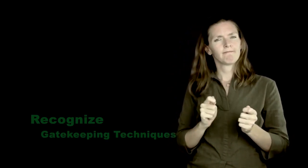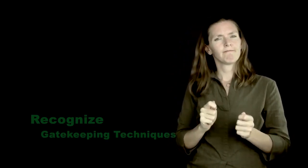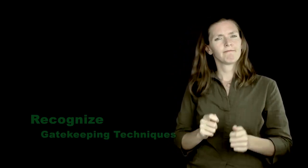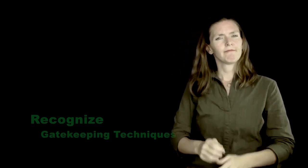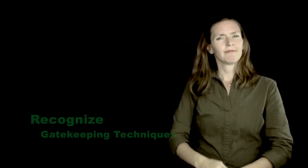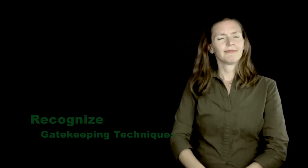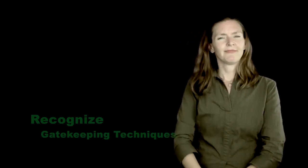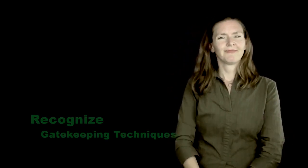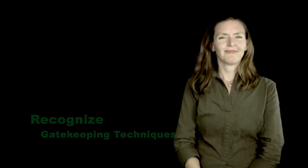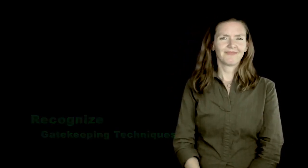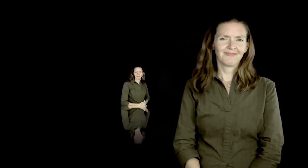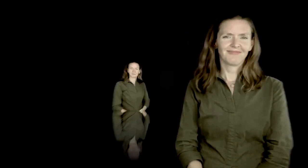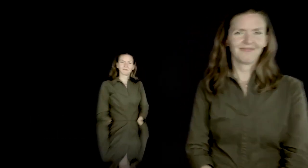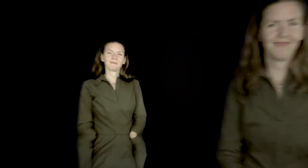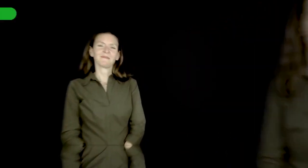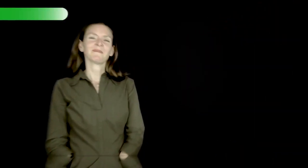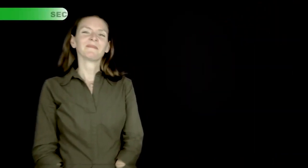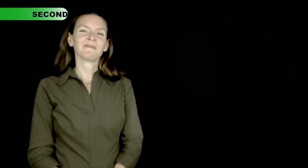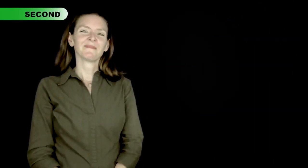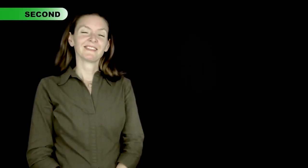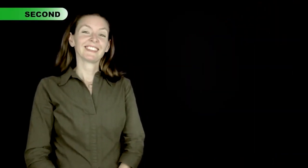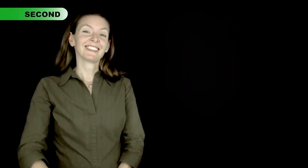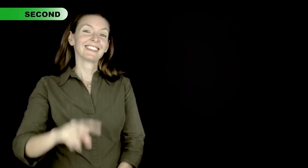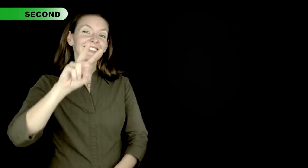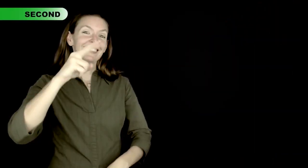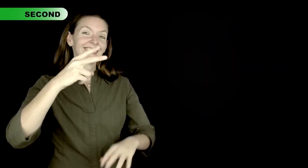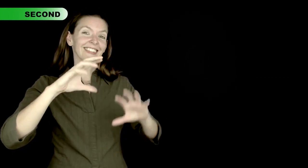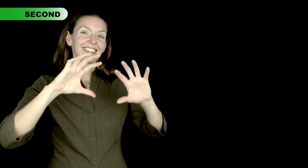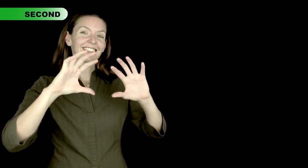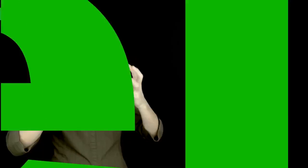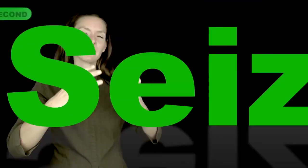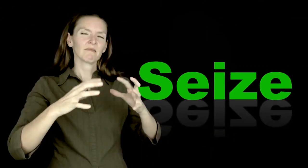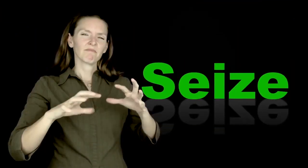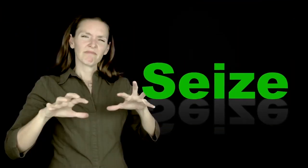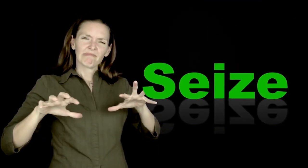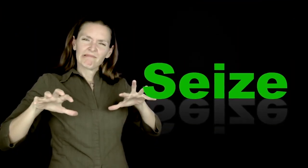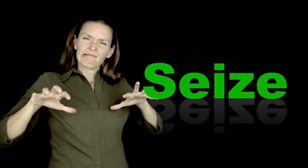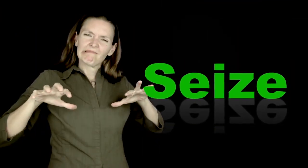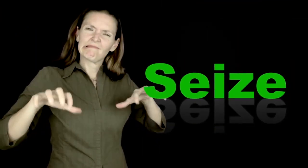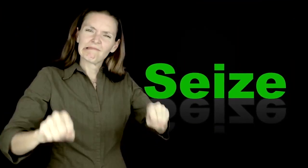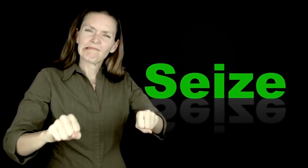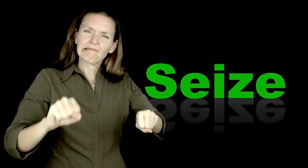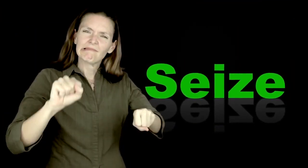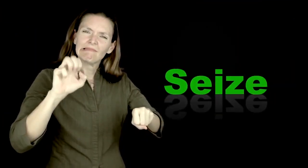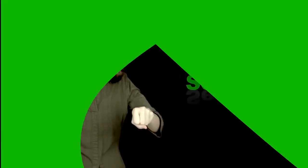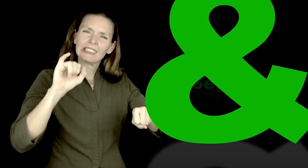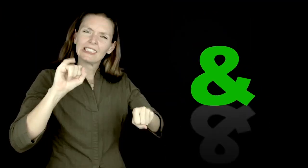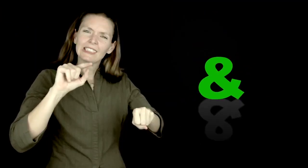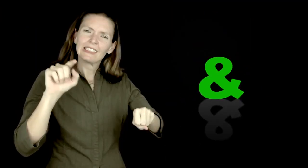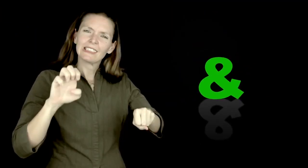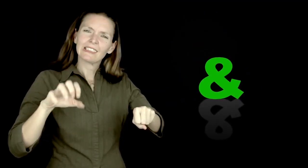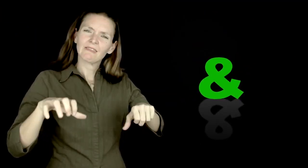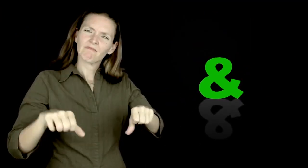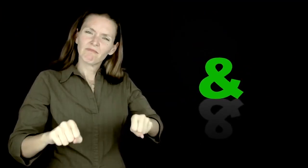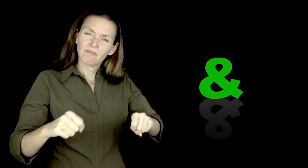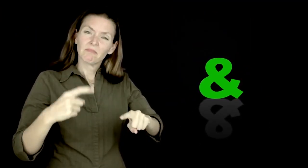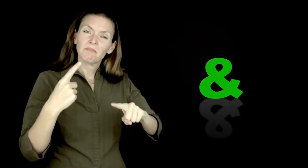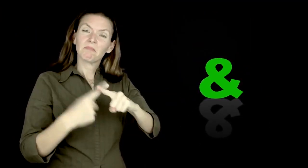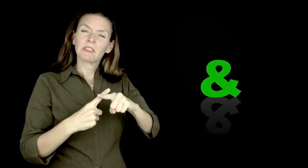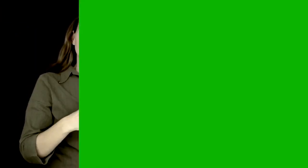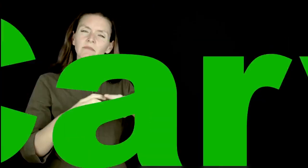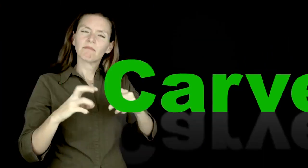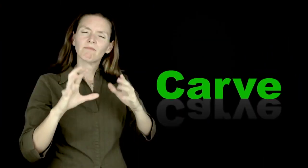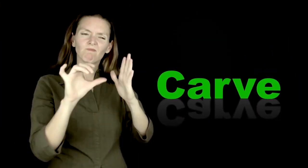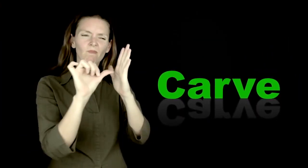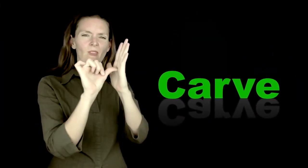[Text: The second category - Seize & Carve, in green large font and animated].